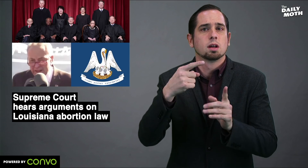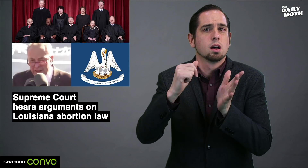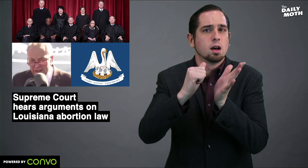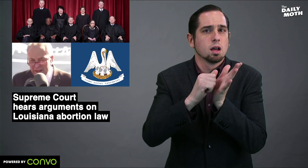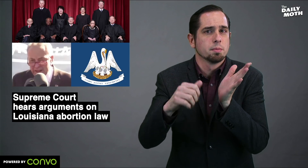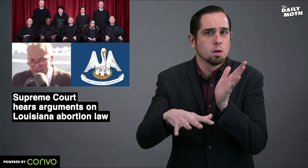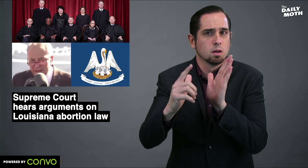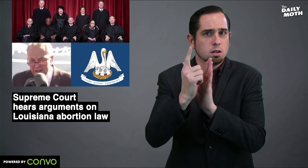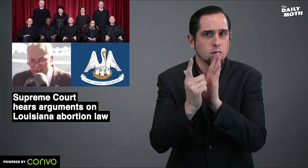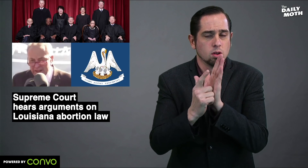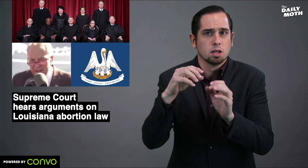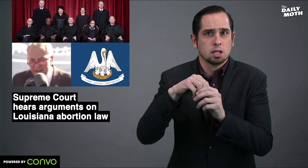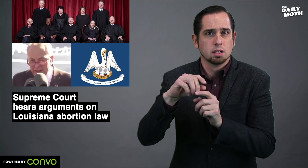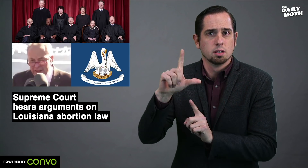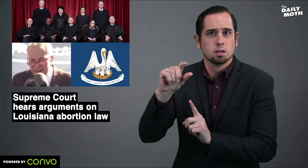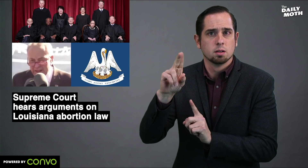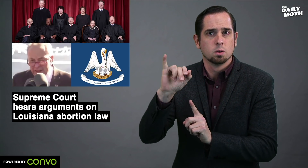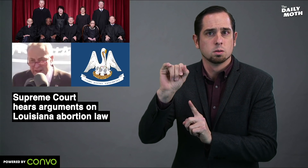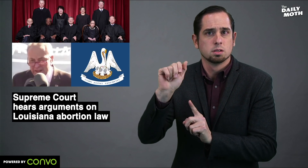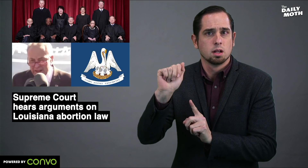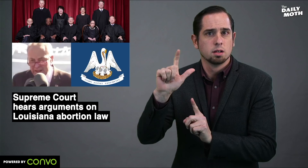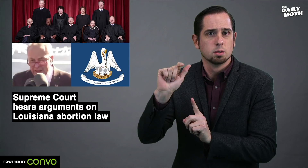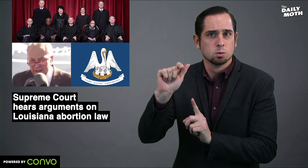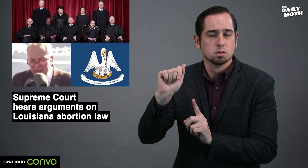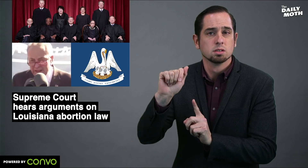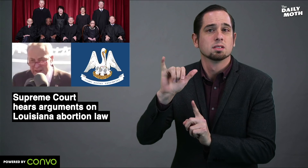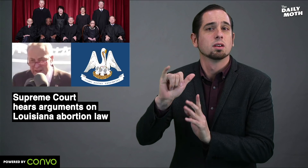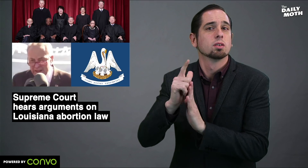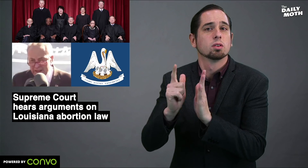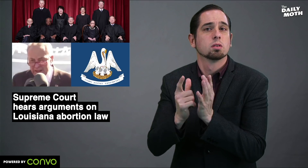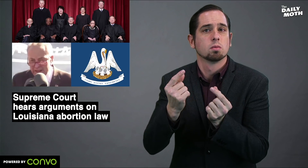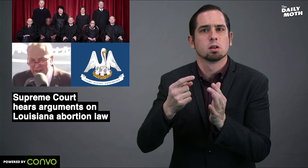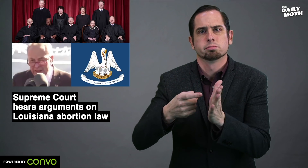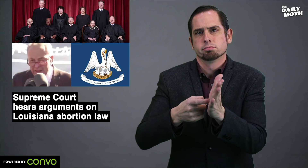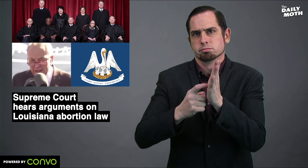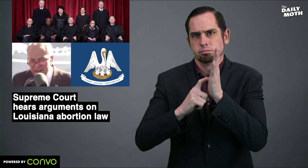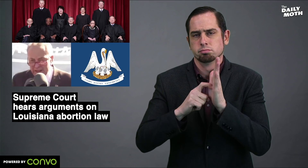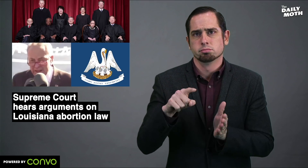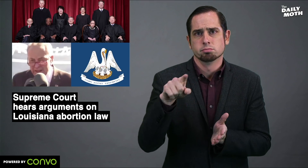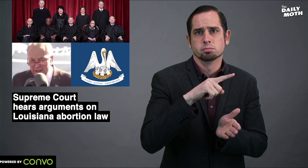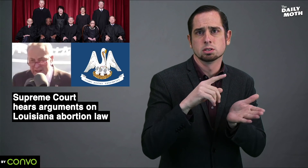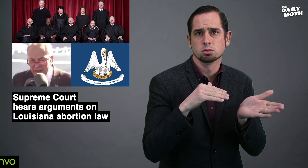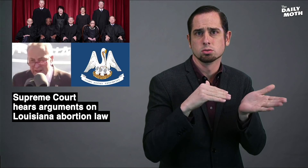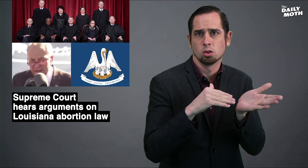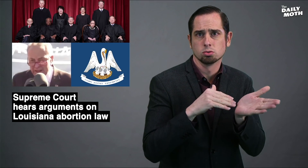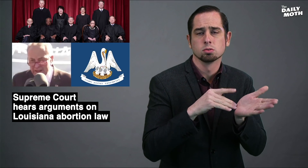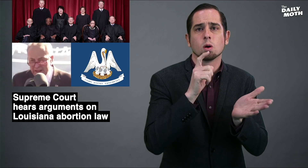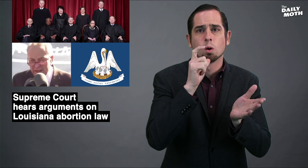an abortion law in Louisiana that would require doctors